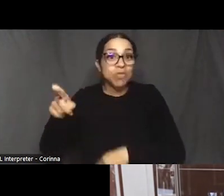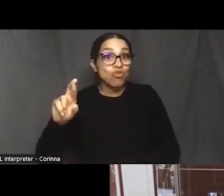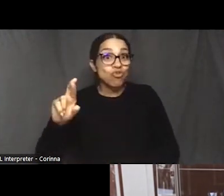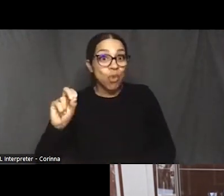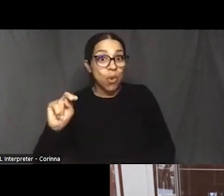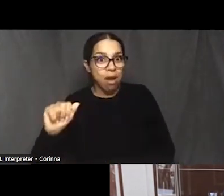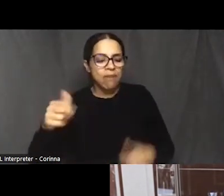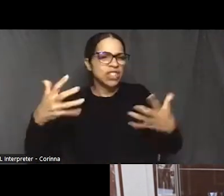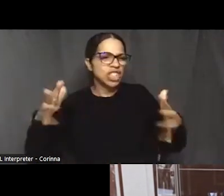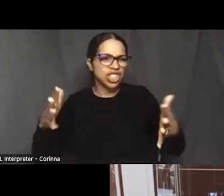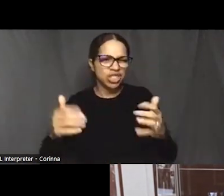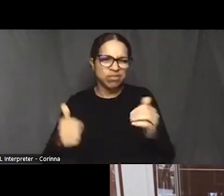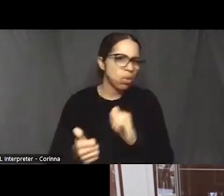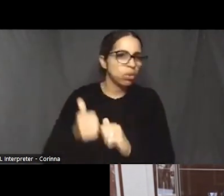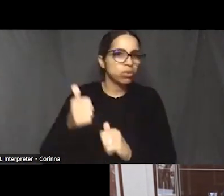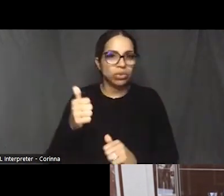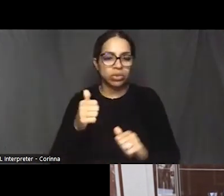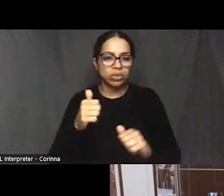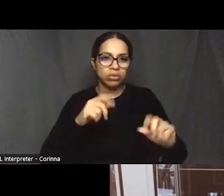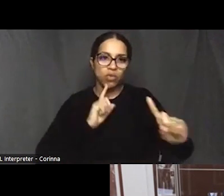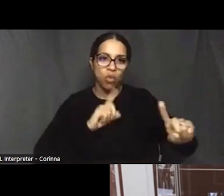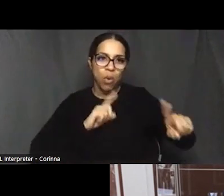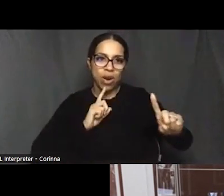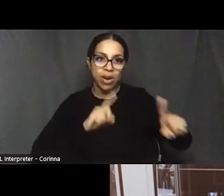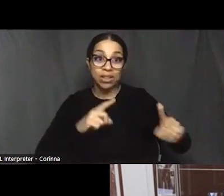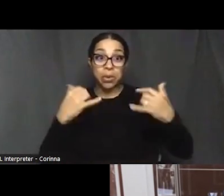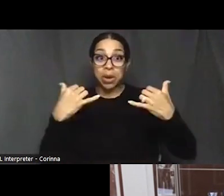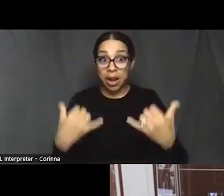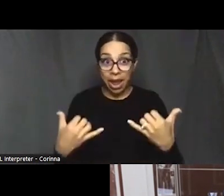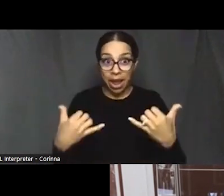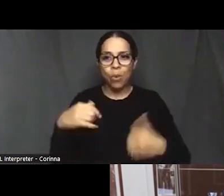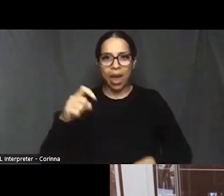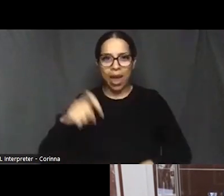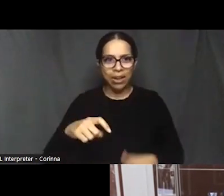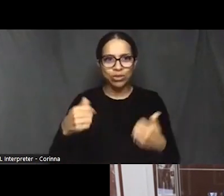And so the trick now was to be able to pull together a compelling story